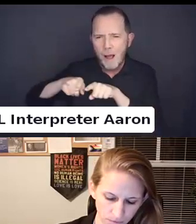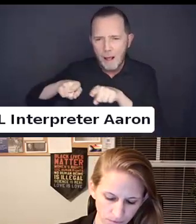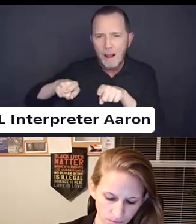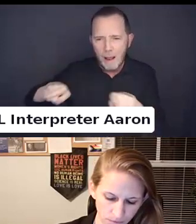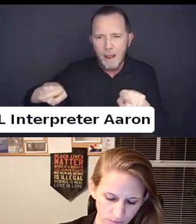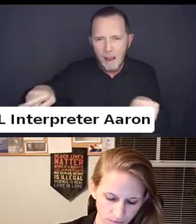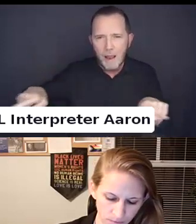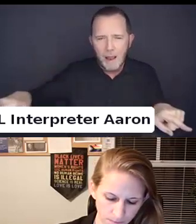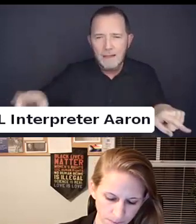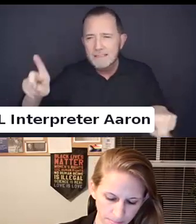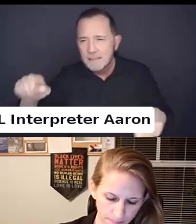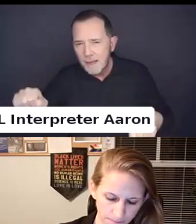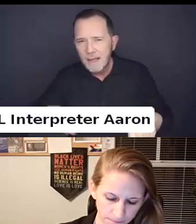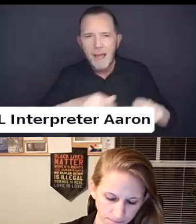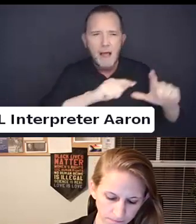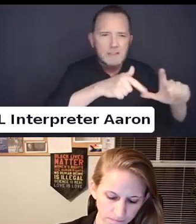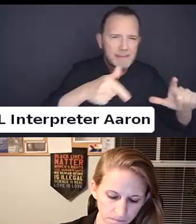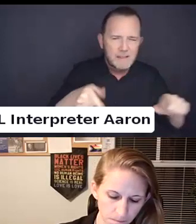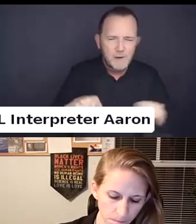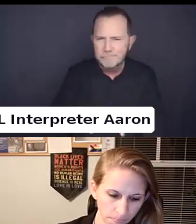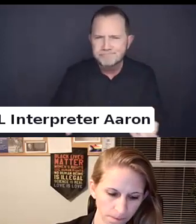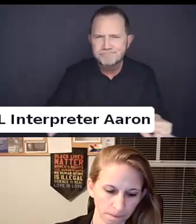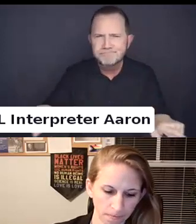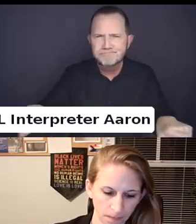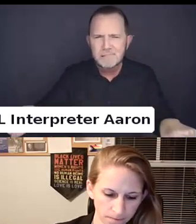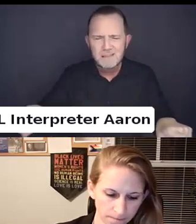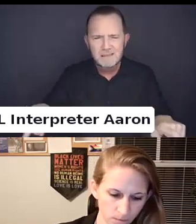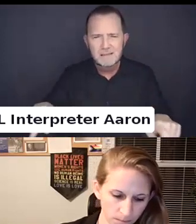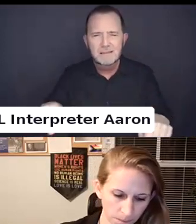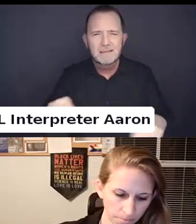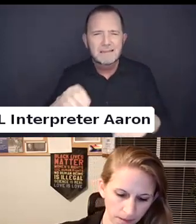and LGBT Q communities. In the medical and legal spheres.